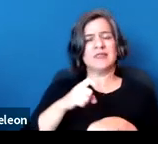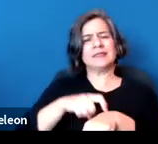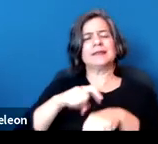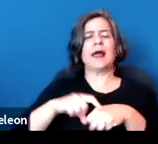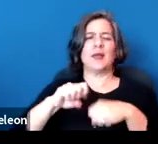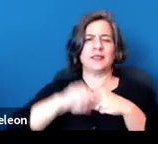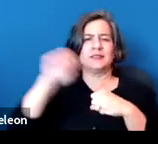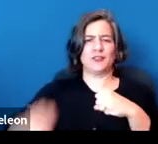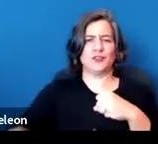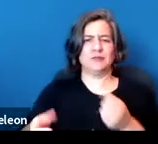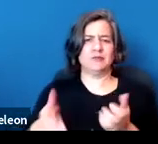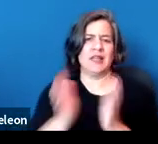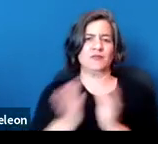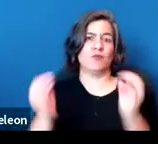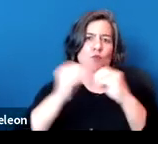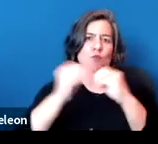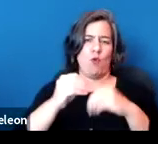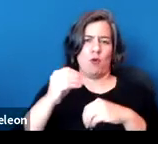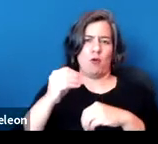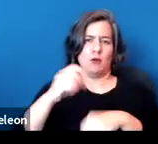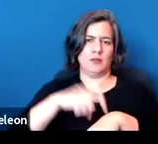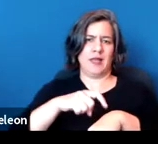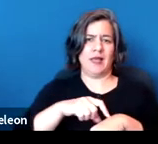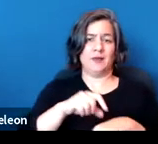of an additional 30 days, for example, would include, again,